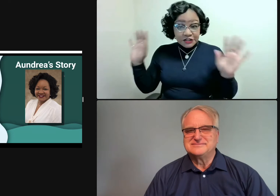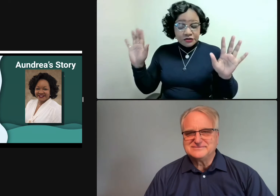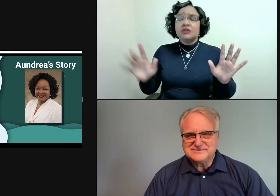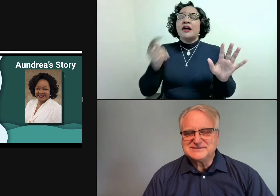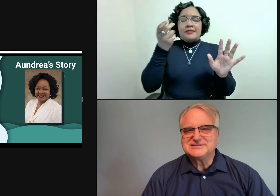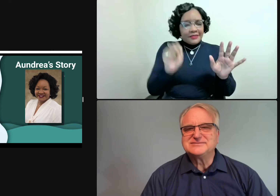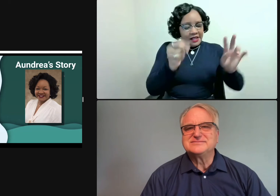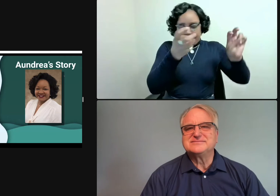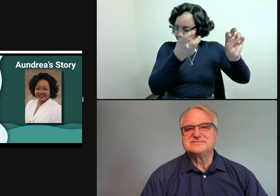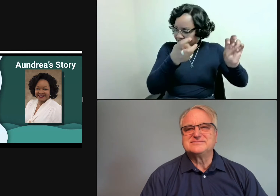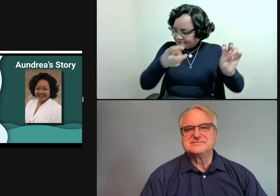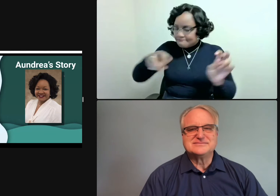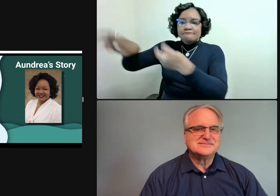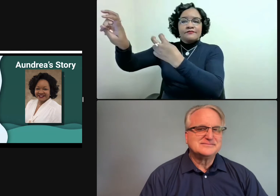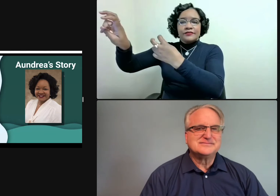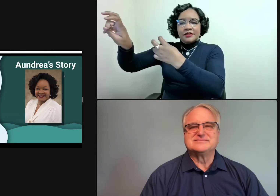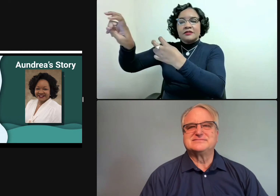He helped me throughout my interpreting preparation program.